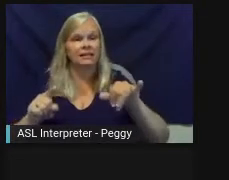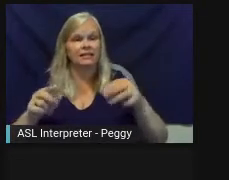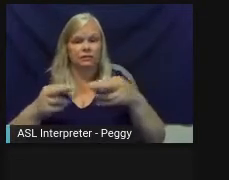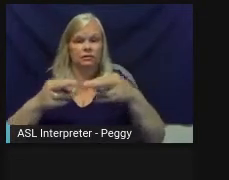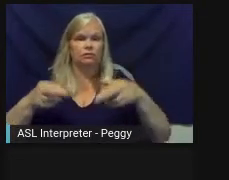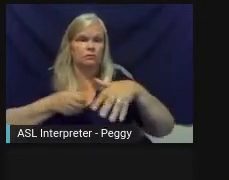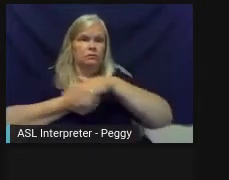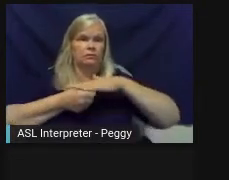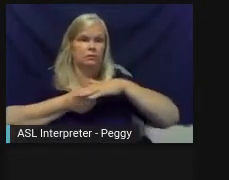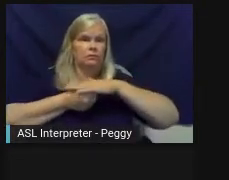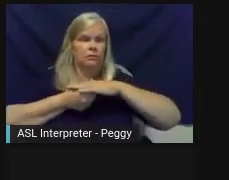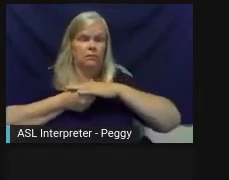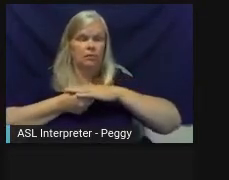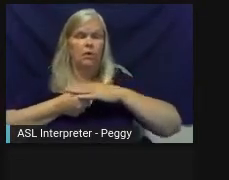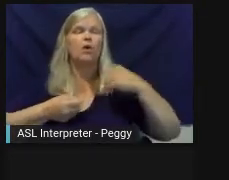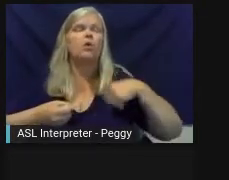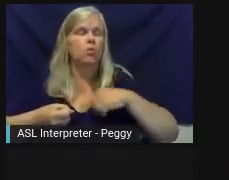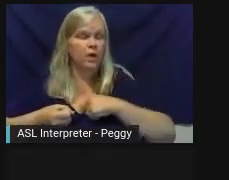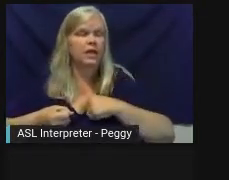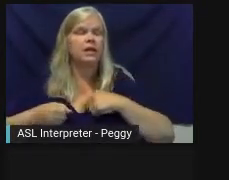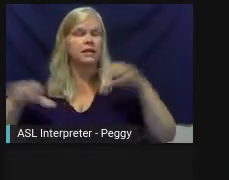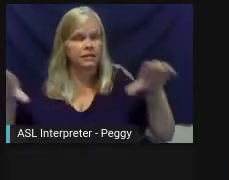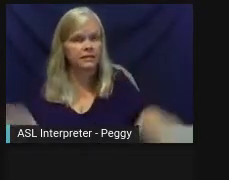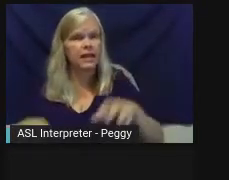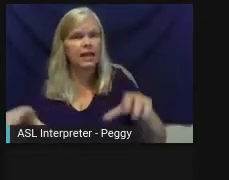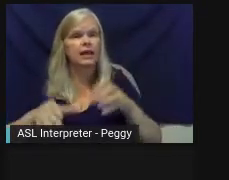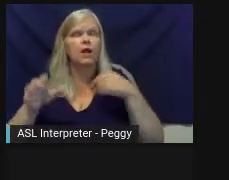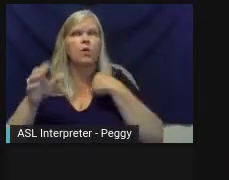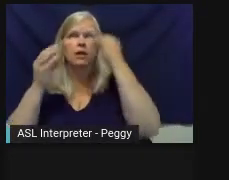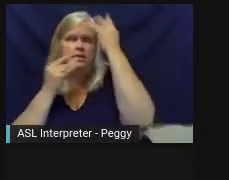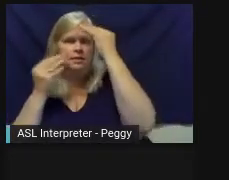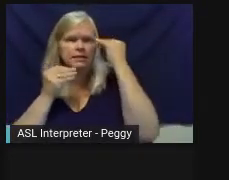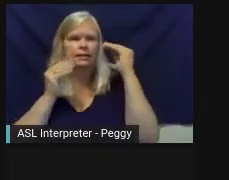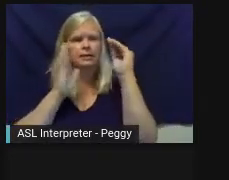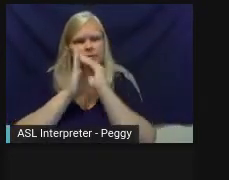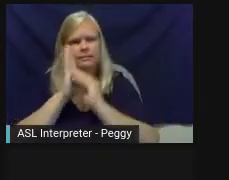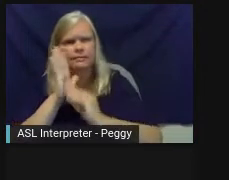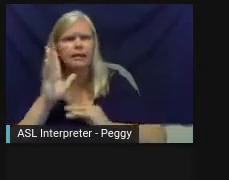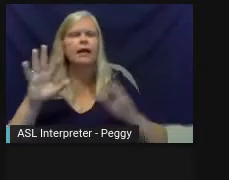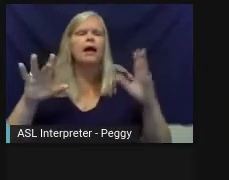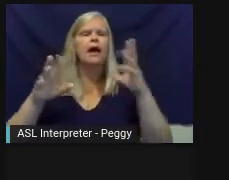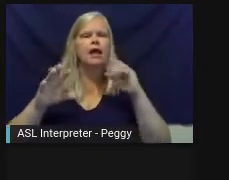articulated for Greater Des Moines. We did a regional cultural assessment, and we made it